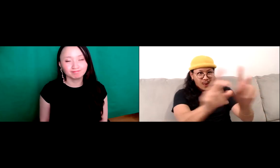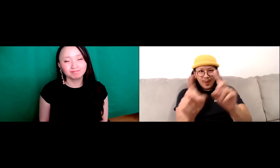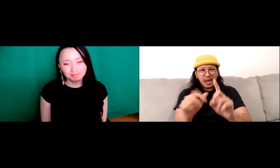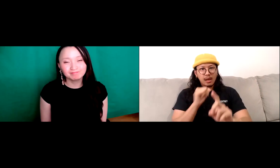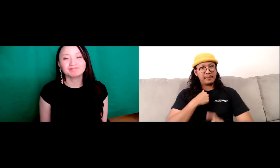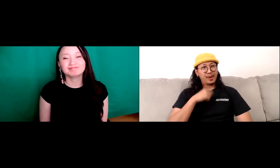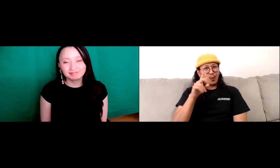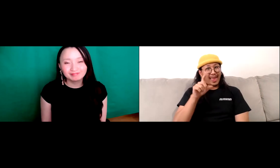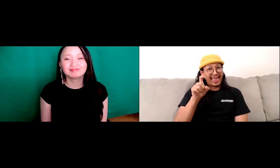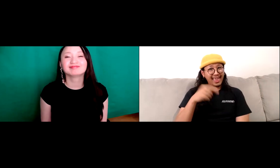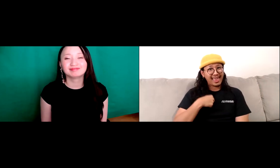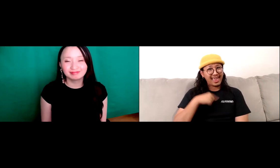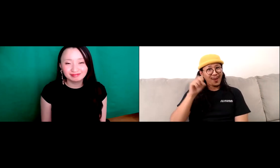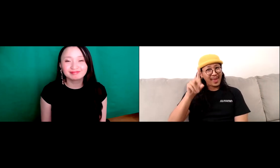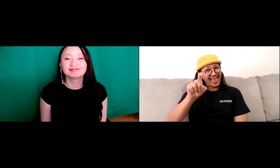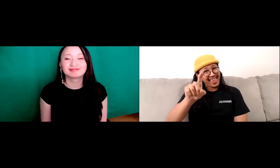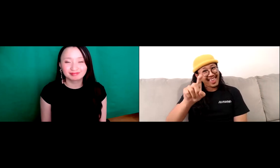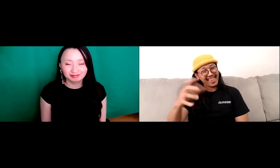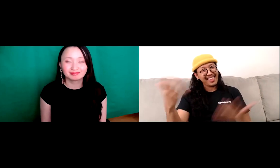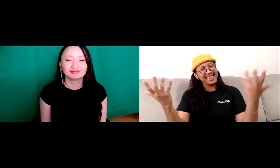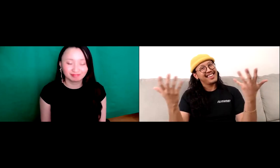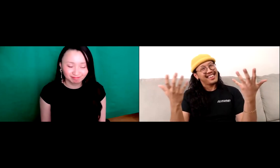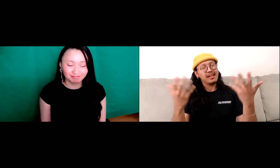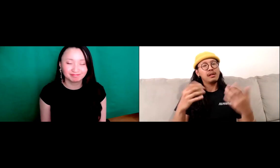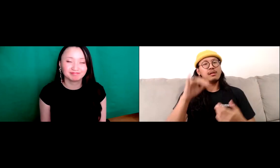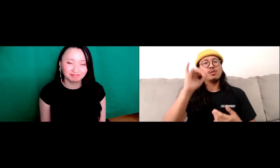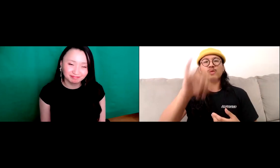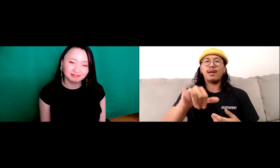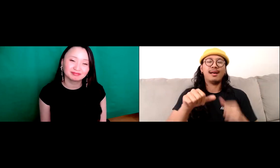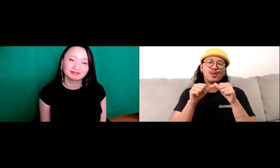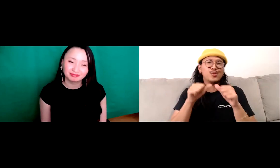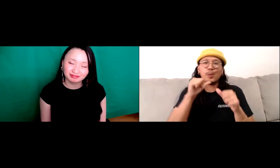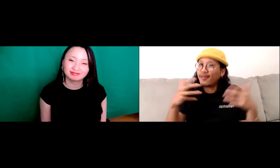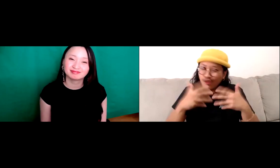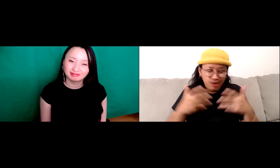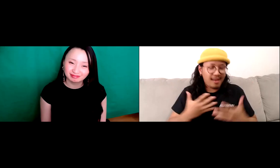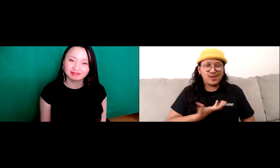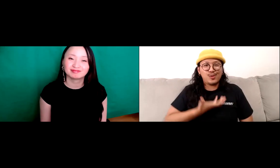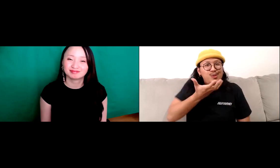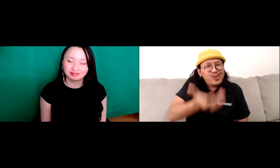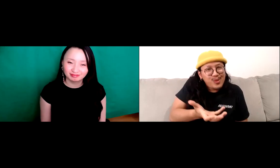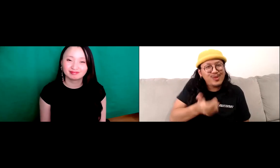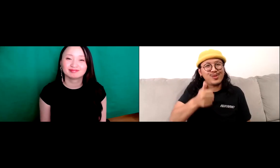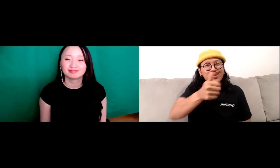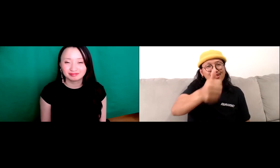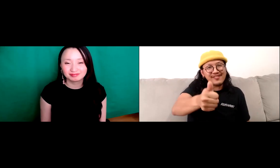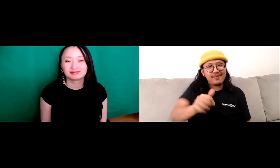to share your story with others. You know, so just keep pushing through put